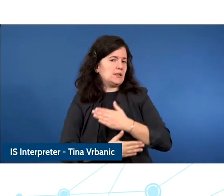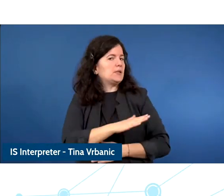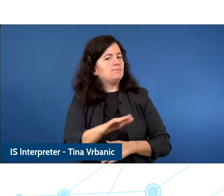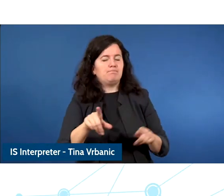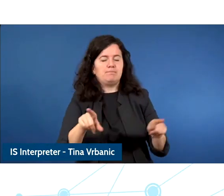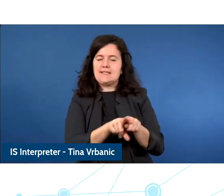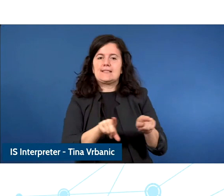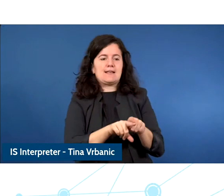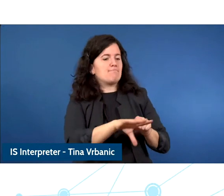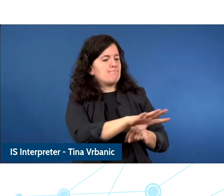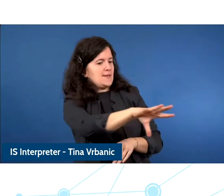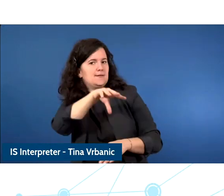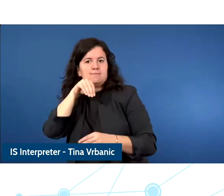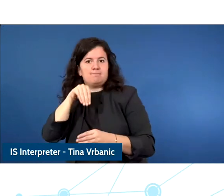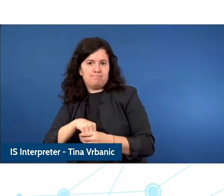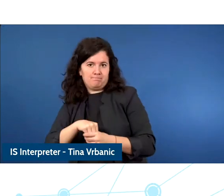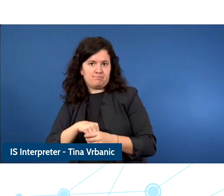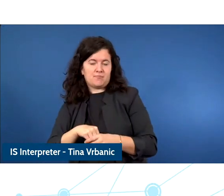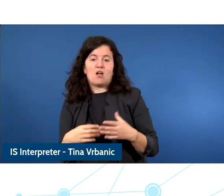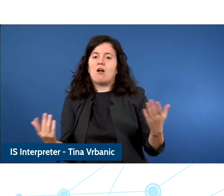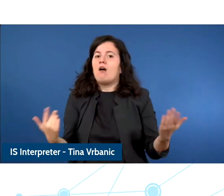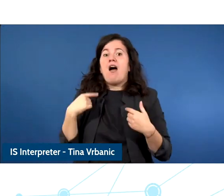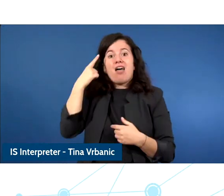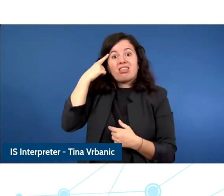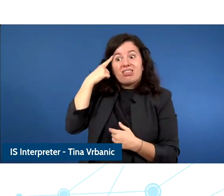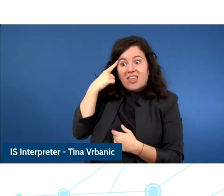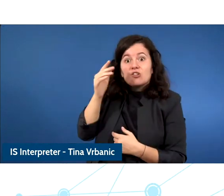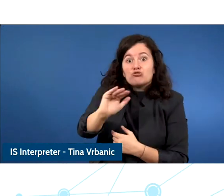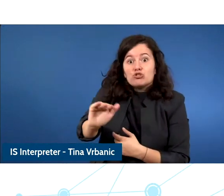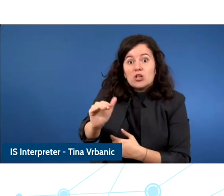talk about child paramedics and when we ask children to be involved because